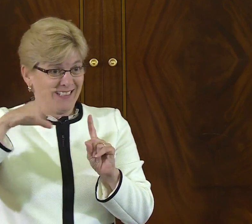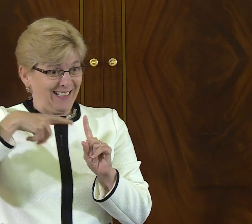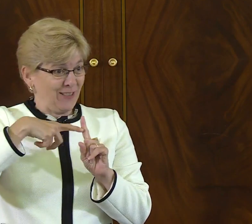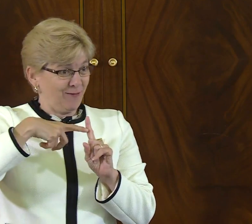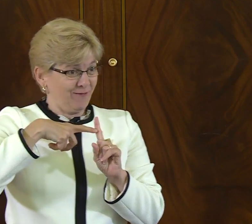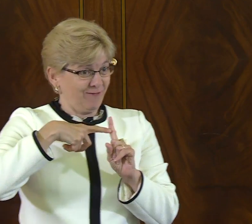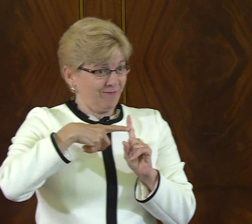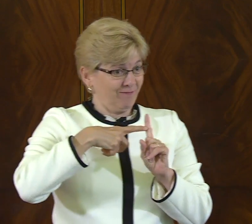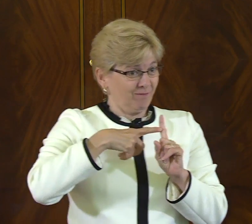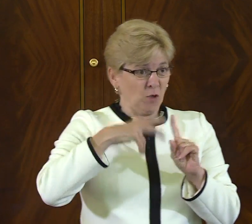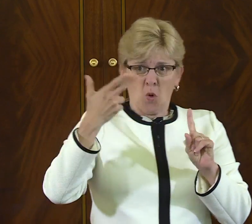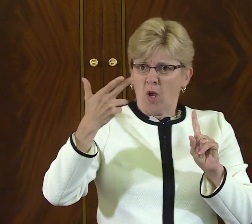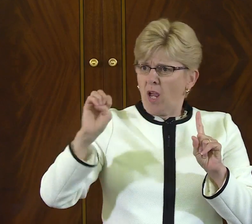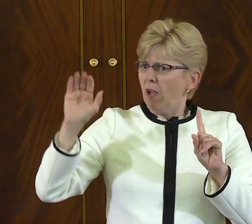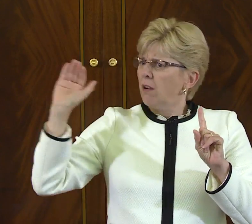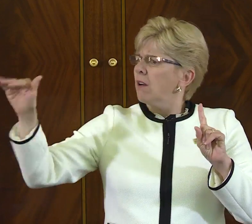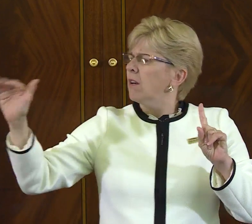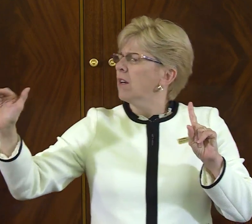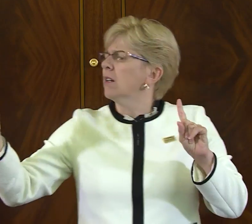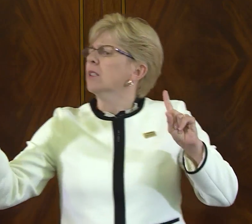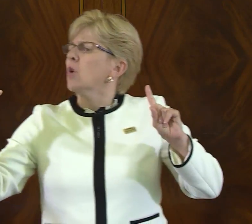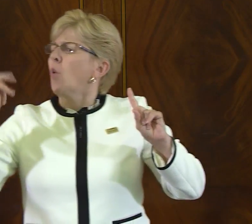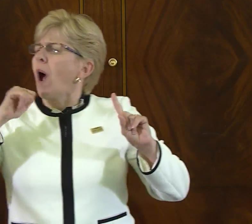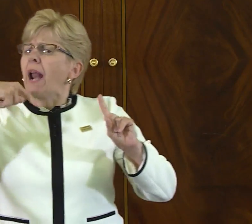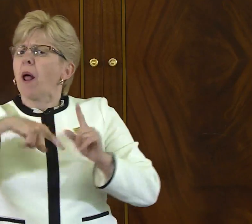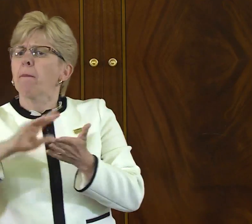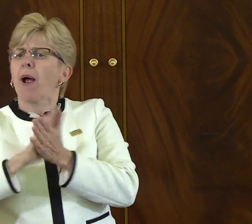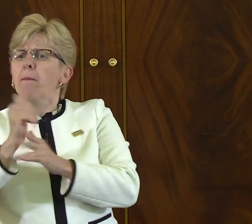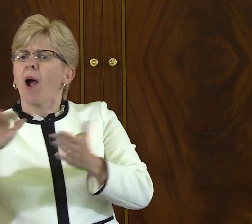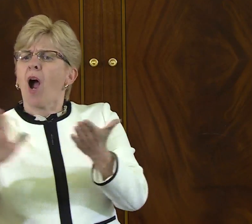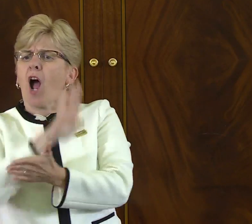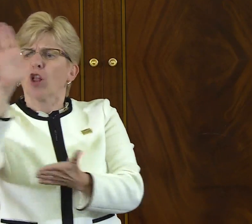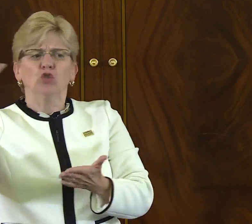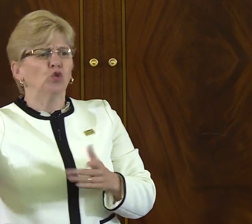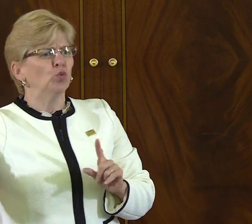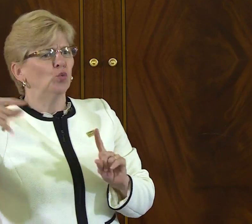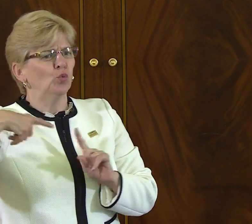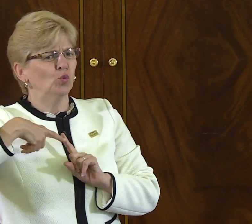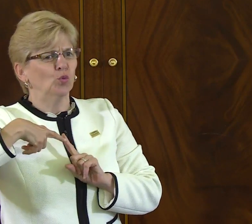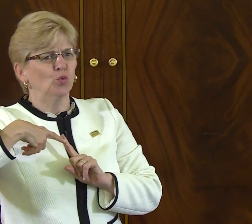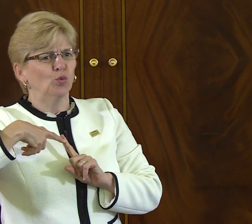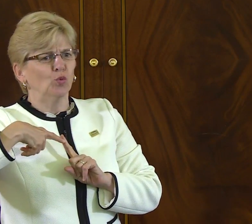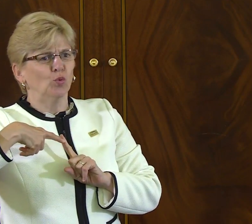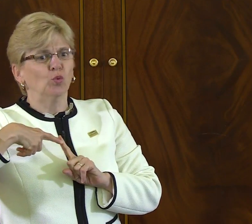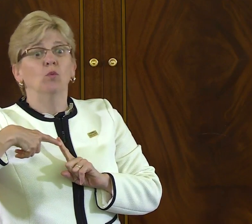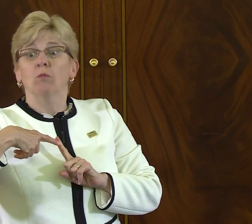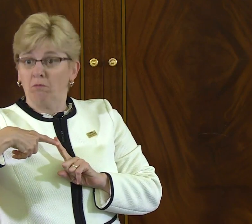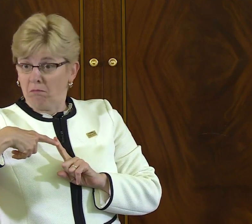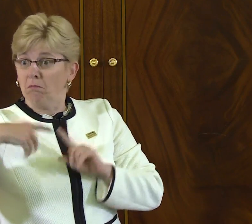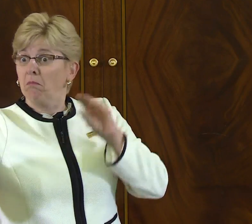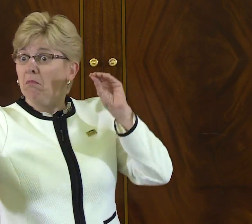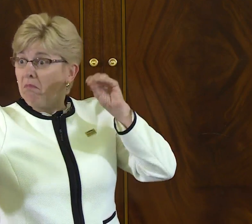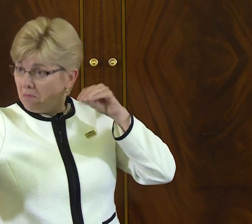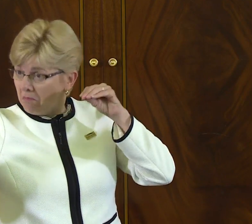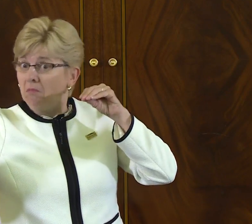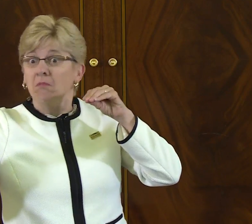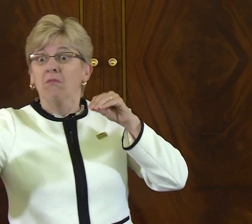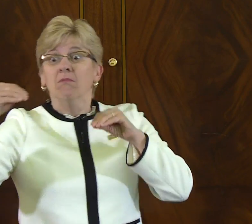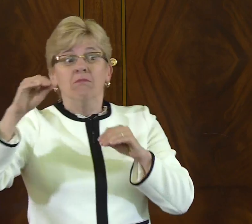and then came to the DC area to found the Columbia School for the Deaf and Deaf Mute. There was an elementary school here in the area.